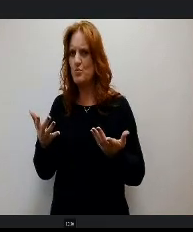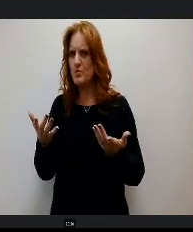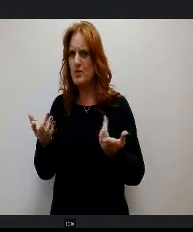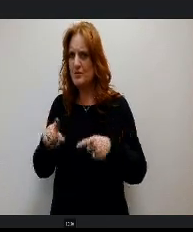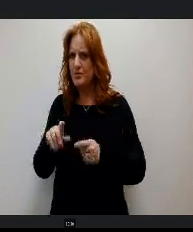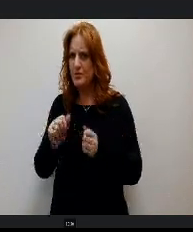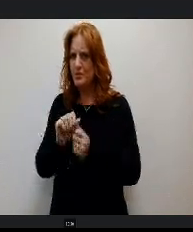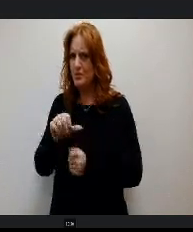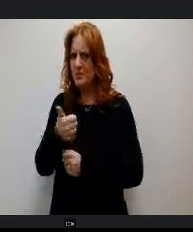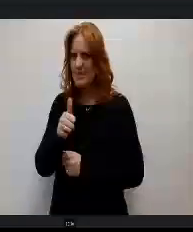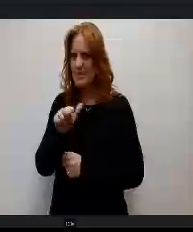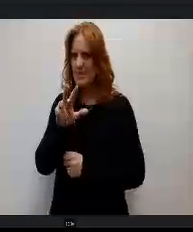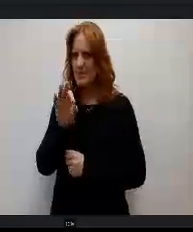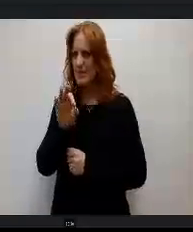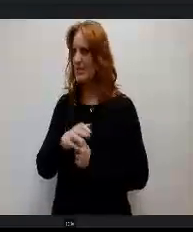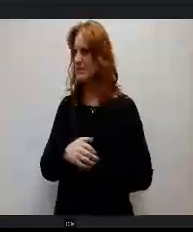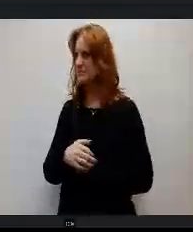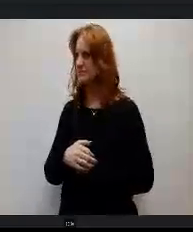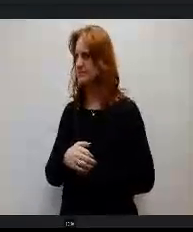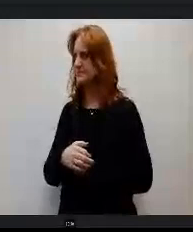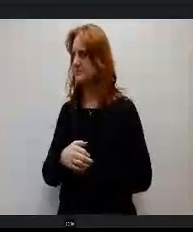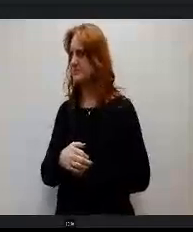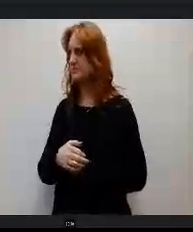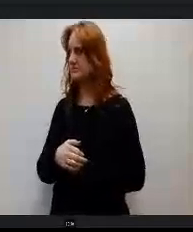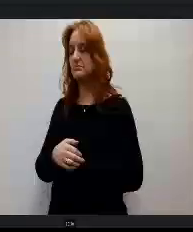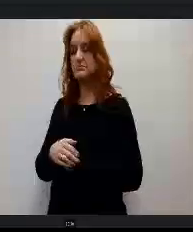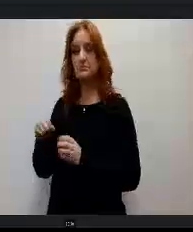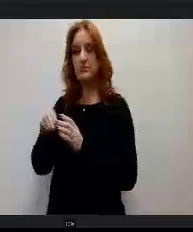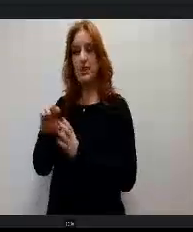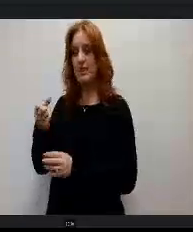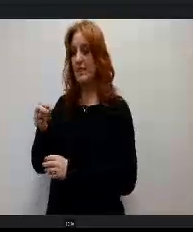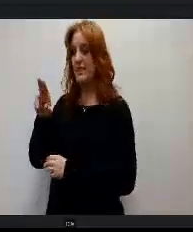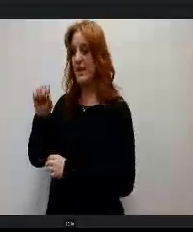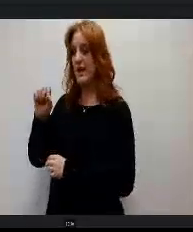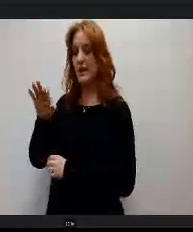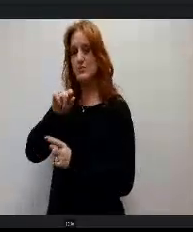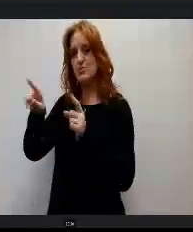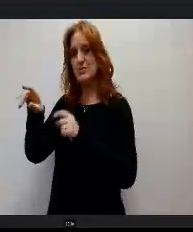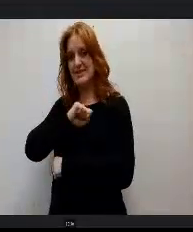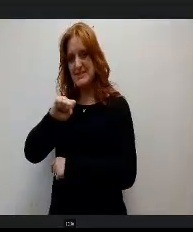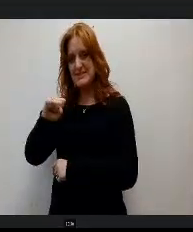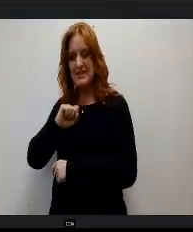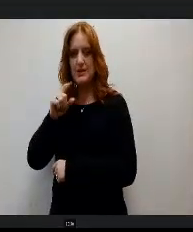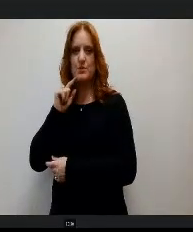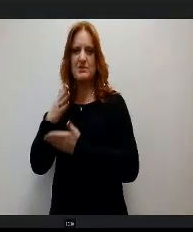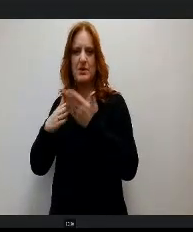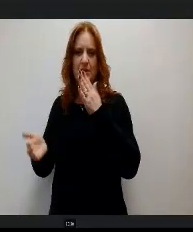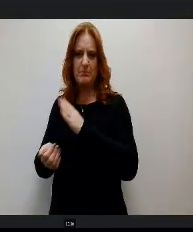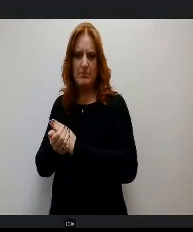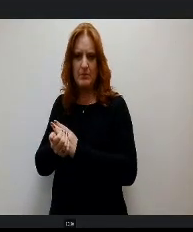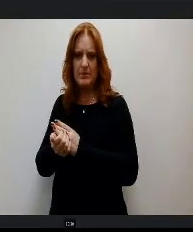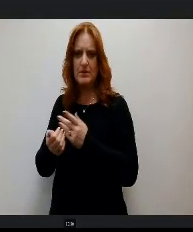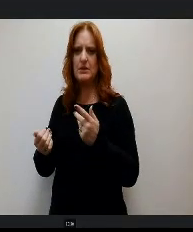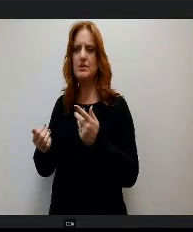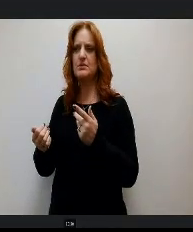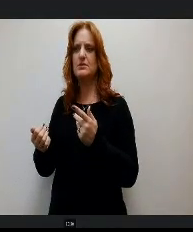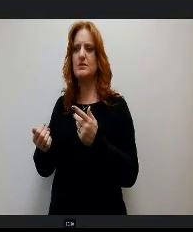So it was in the House. It went over to the Senate there e were some amendments in the Senate, and then it's now back in